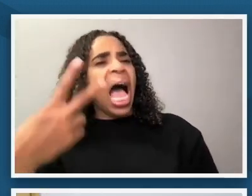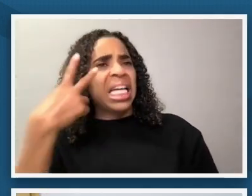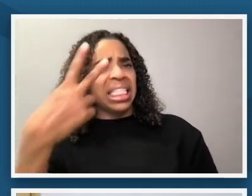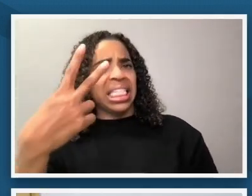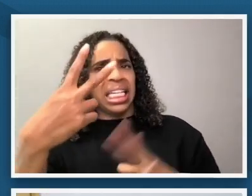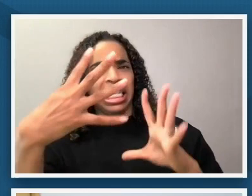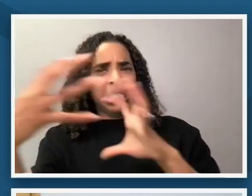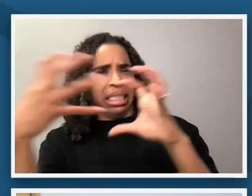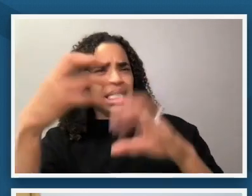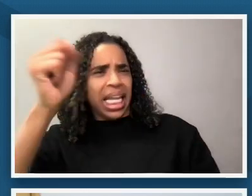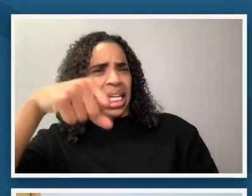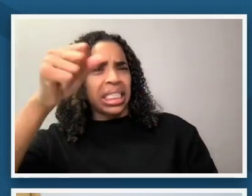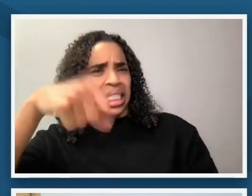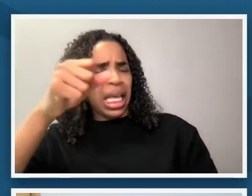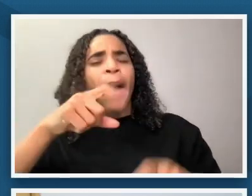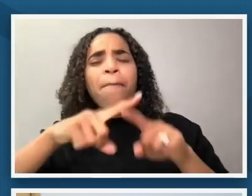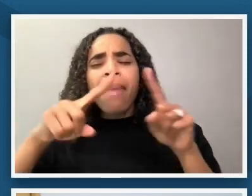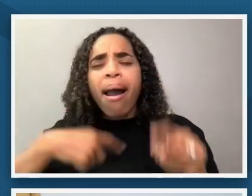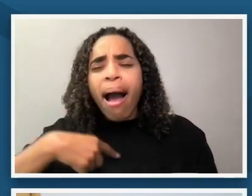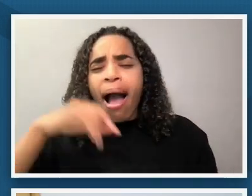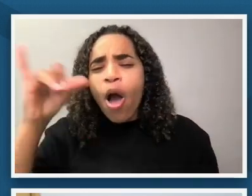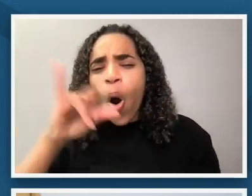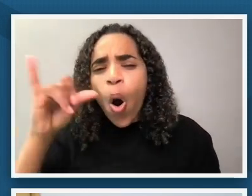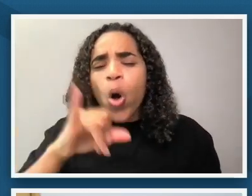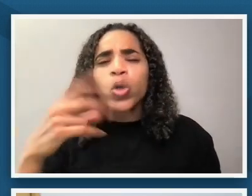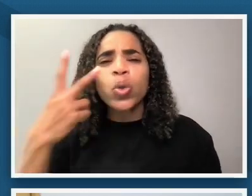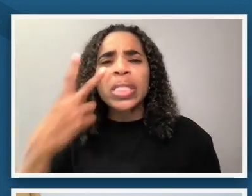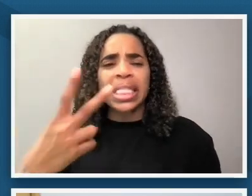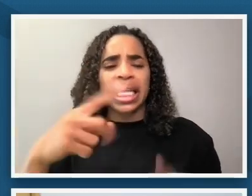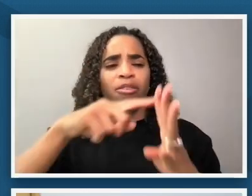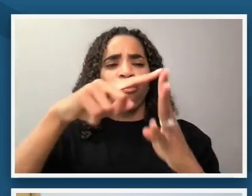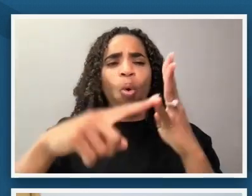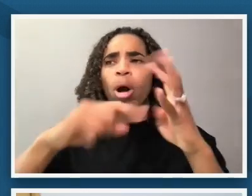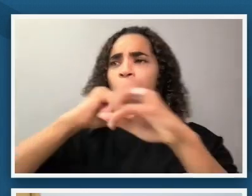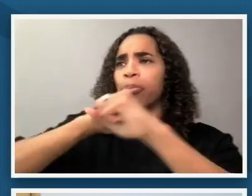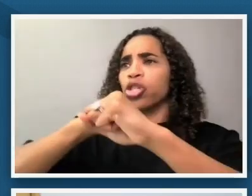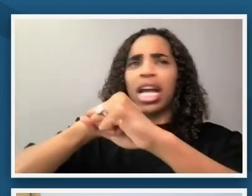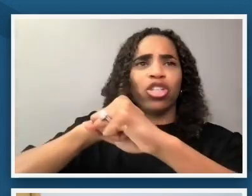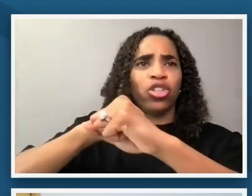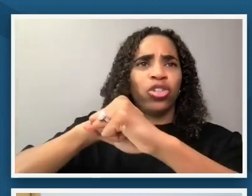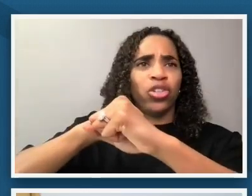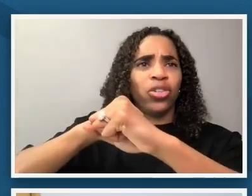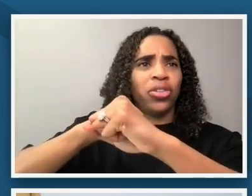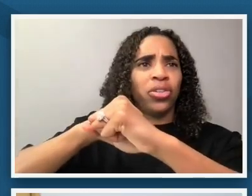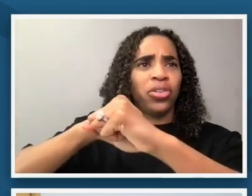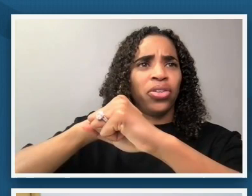but i also see protection